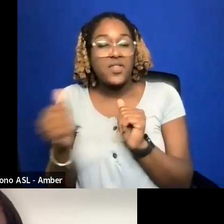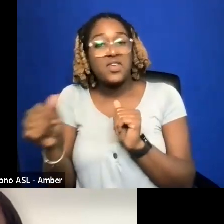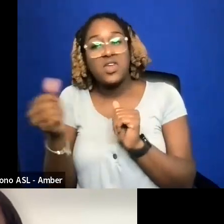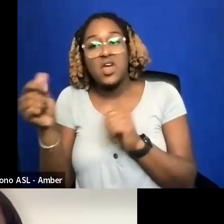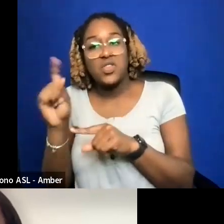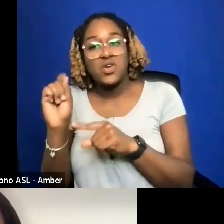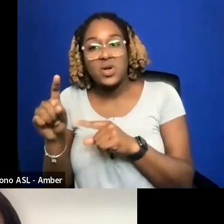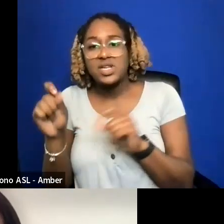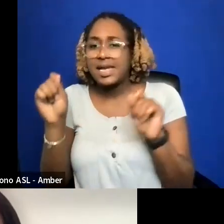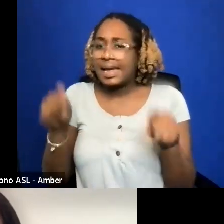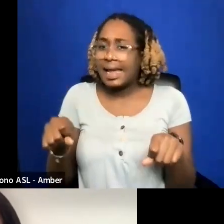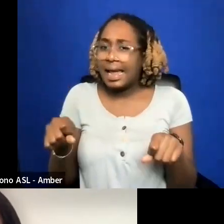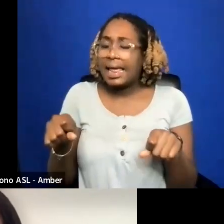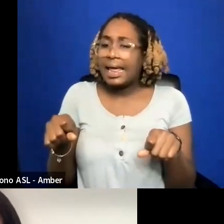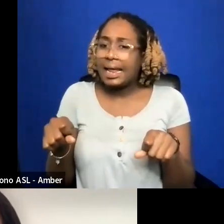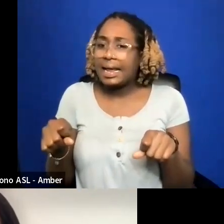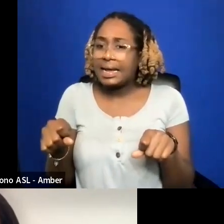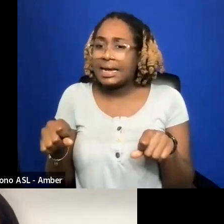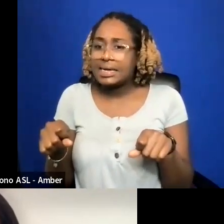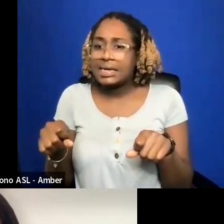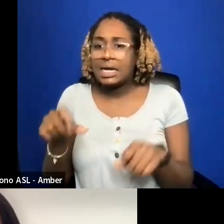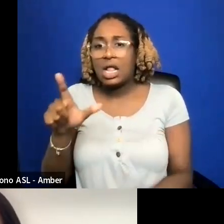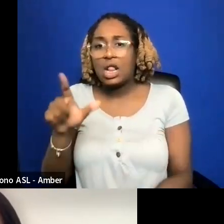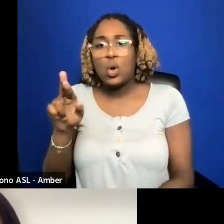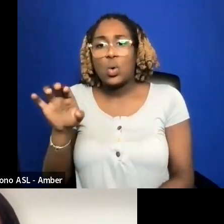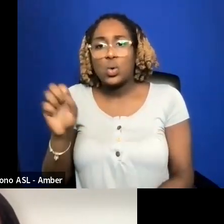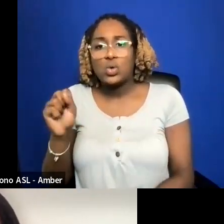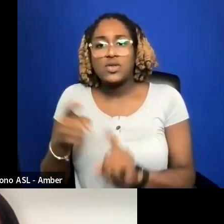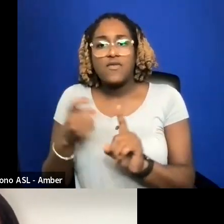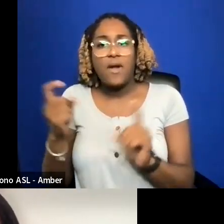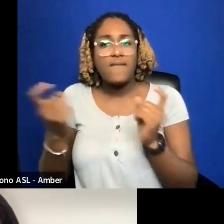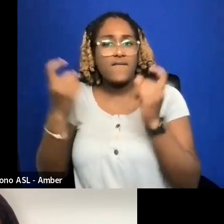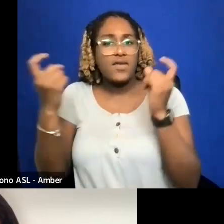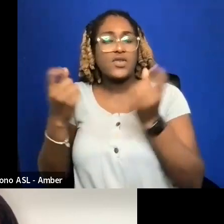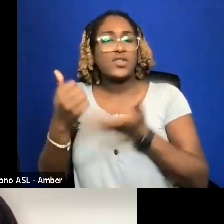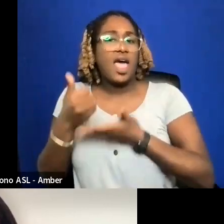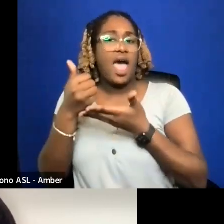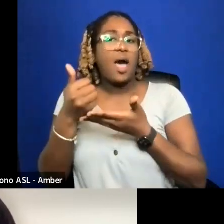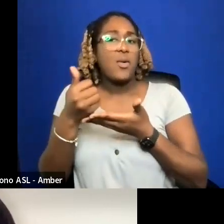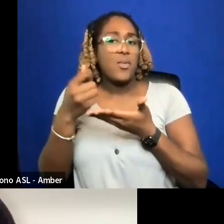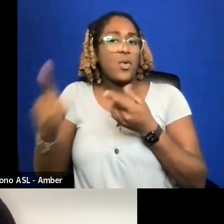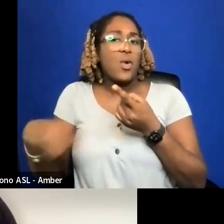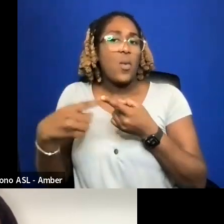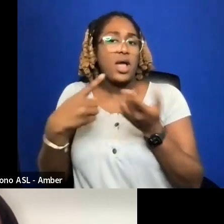CAN LAWYERS FROM FESTIVALS HELP WHEN TALKING TO DISTRIBUTORS WHEN REGARDING AN AUDIENCE.